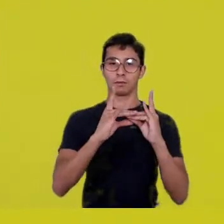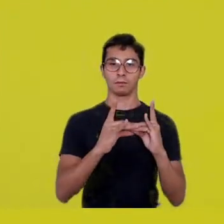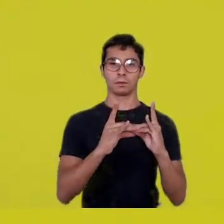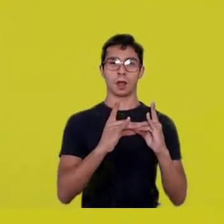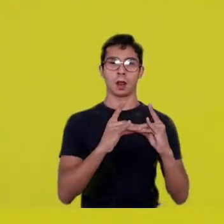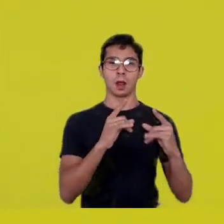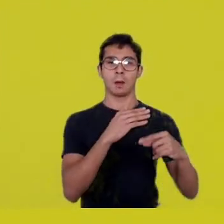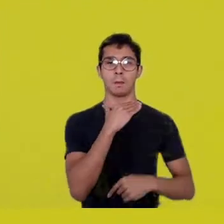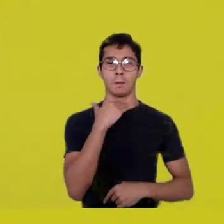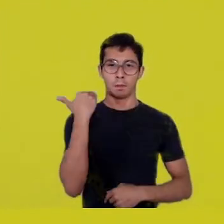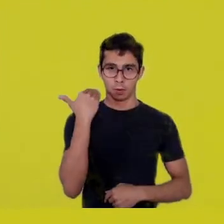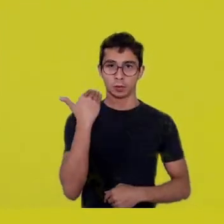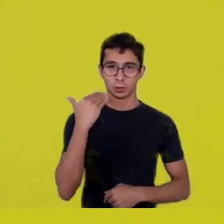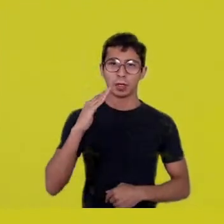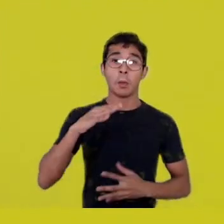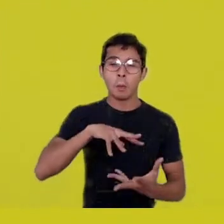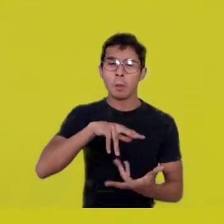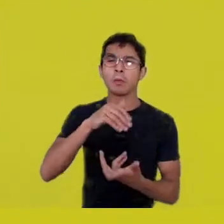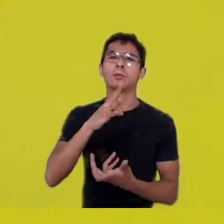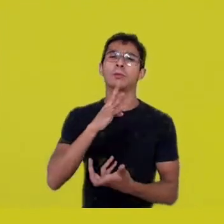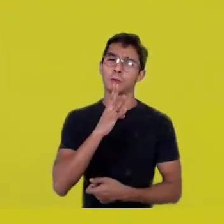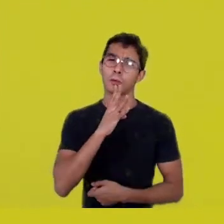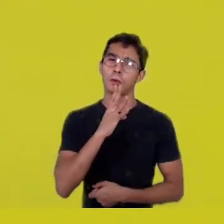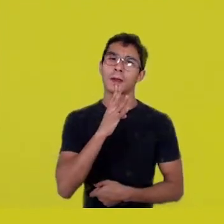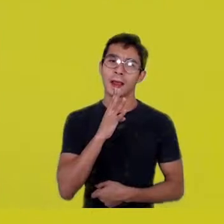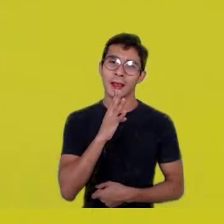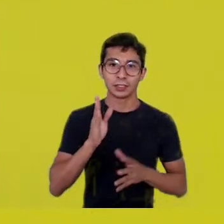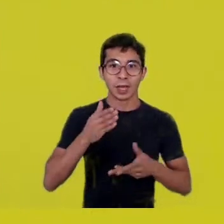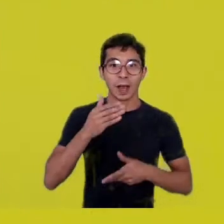personalities from every corner of the world, curious to see what it’s like.